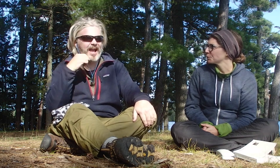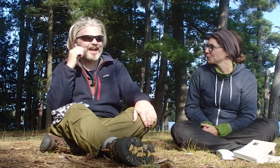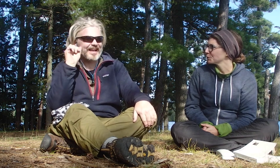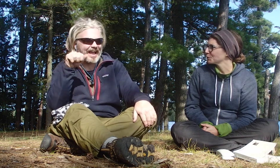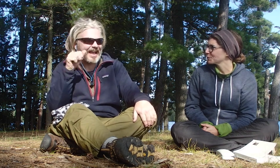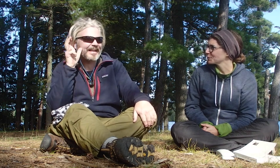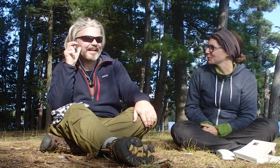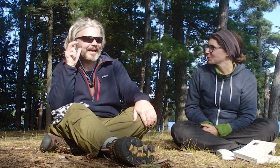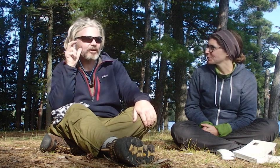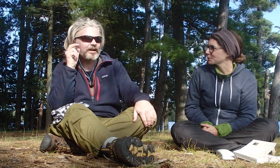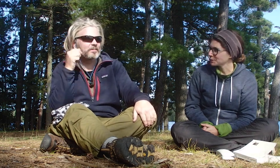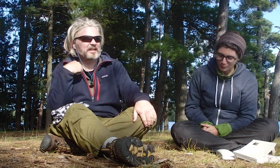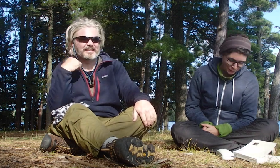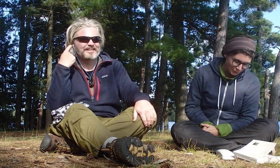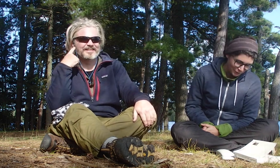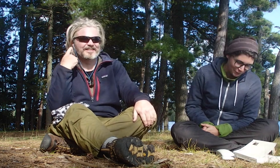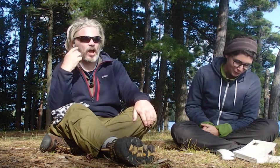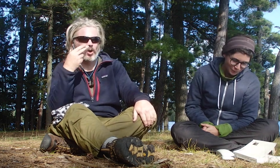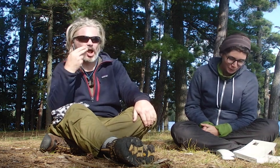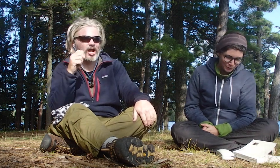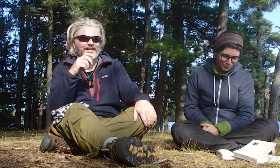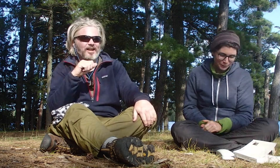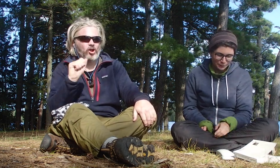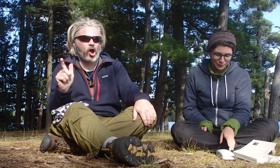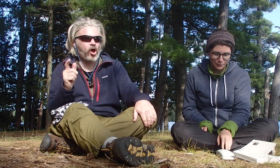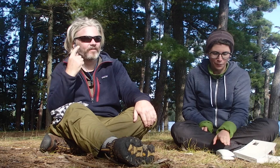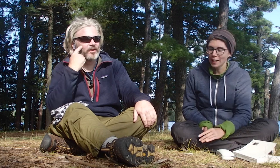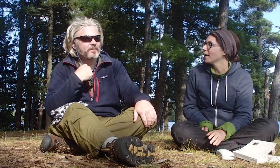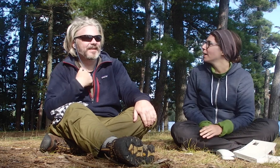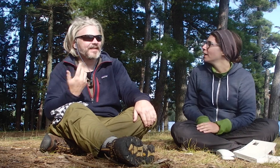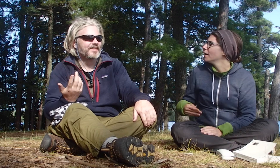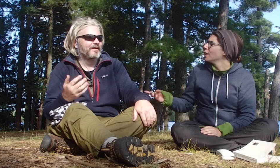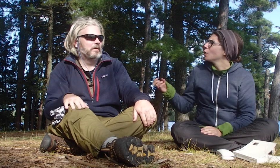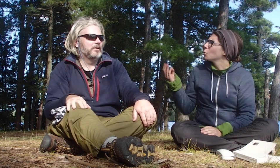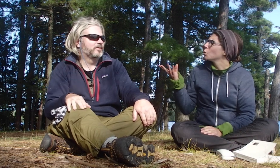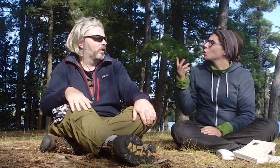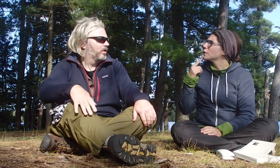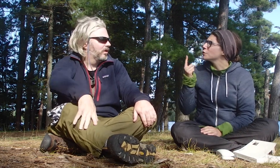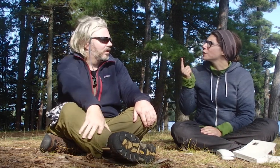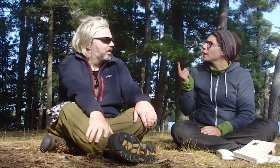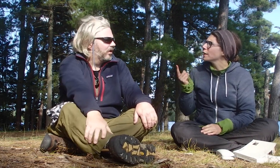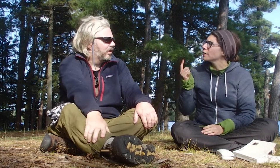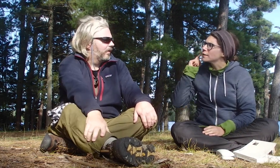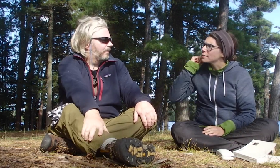I can hear it, but it doesn't sound haunting at all for me. What did you say?